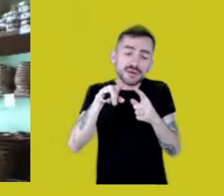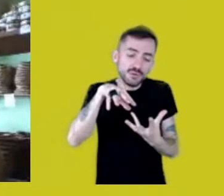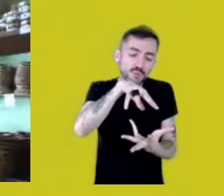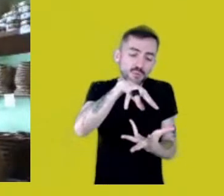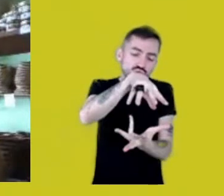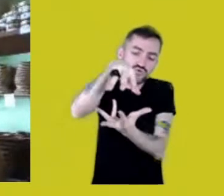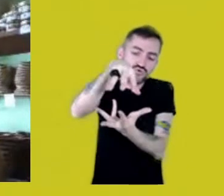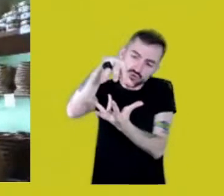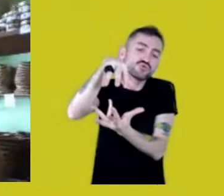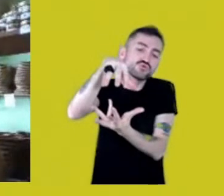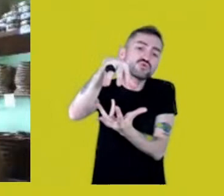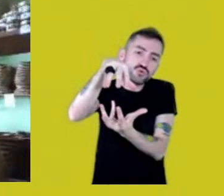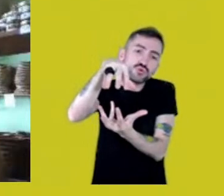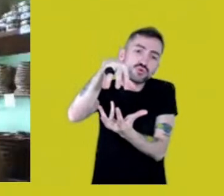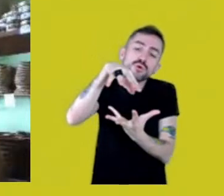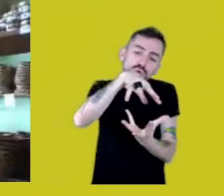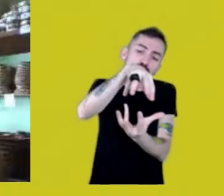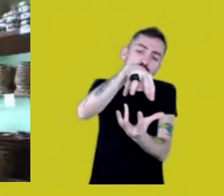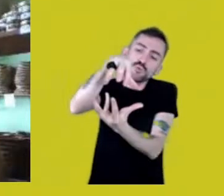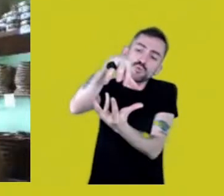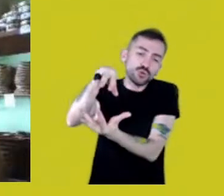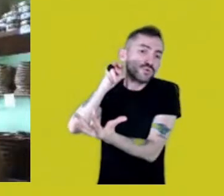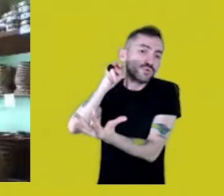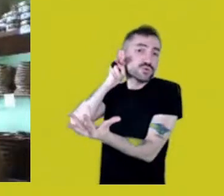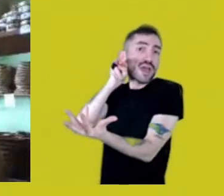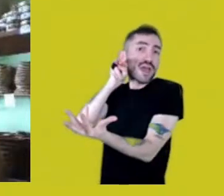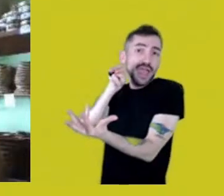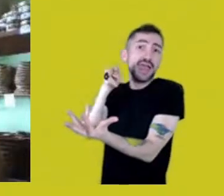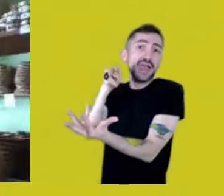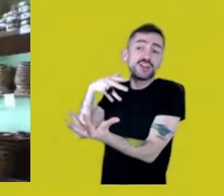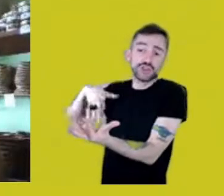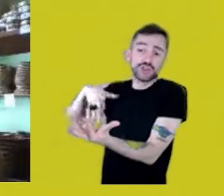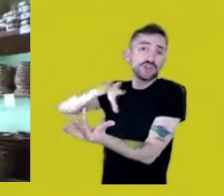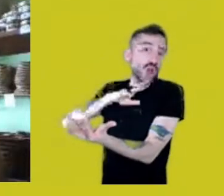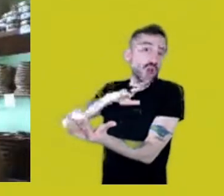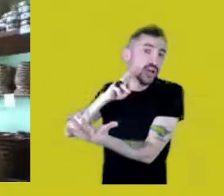with our Native perception, especially with Tupi,